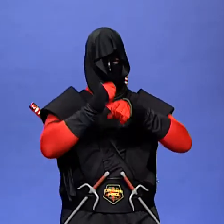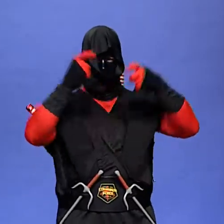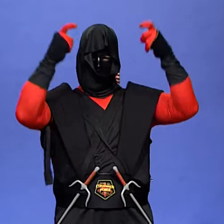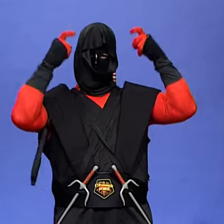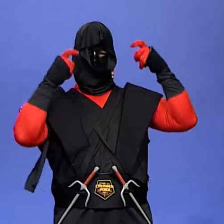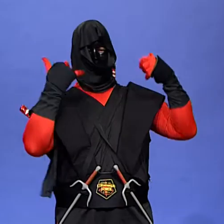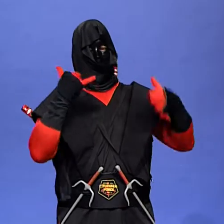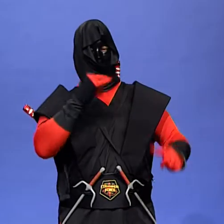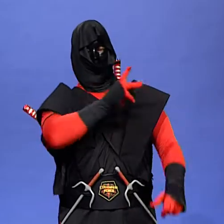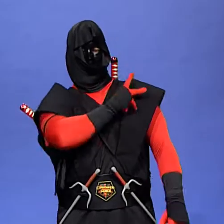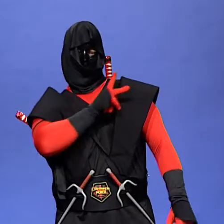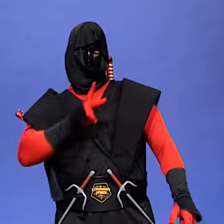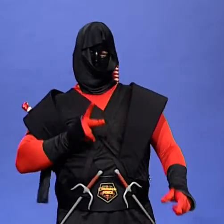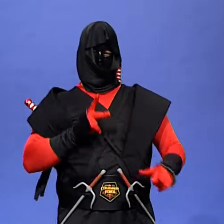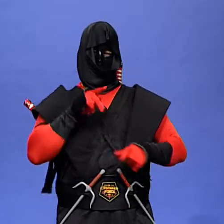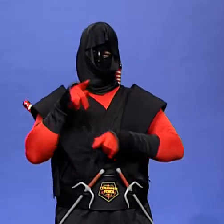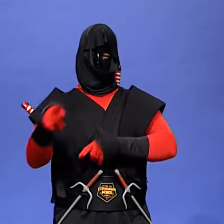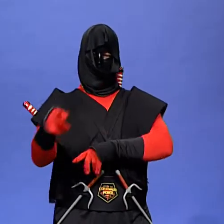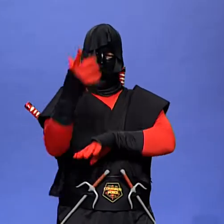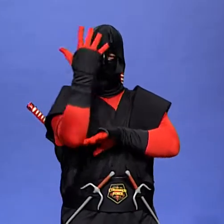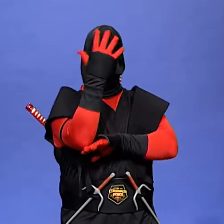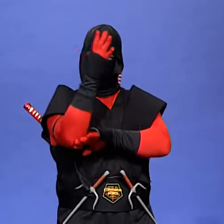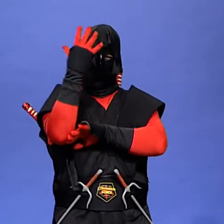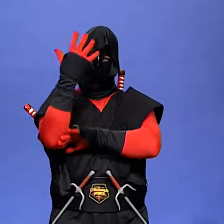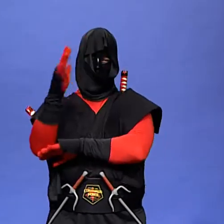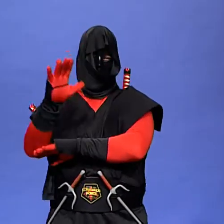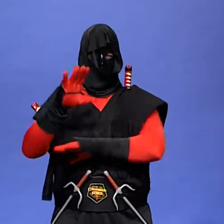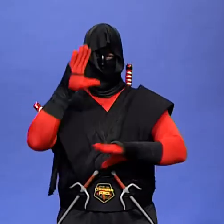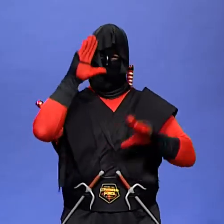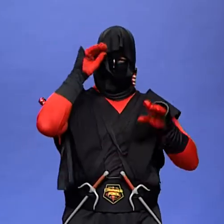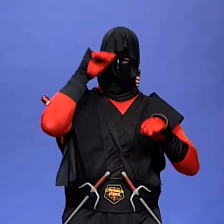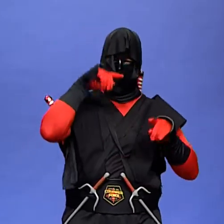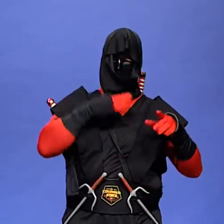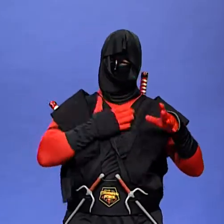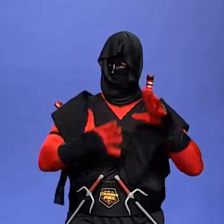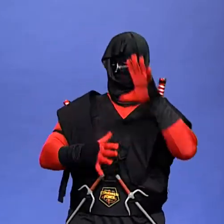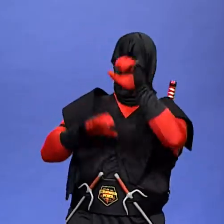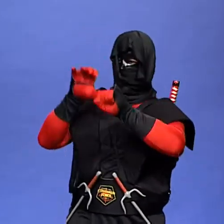the forest he would climb up her trunk